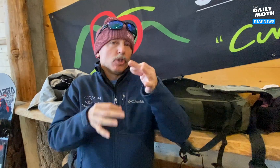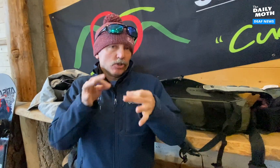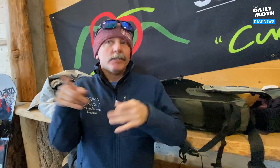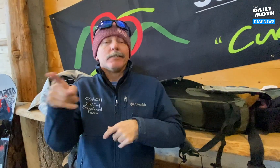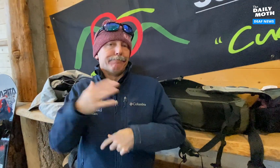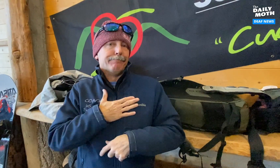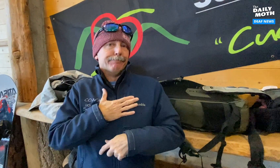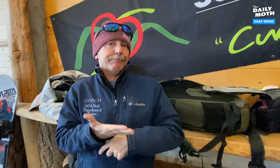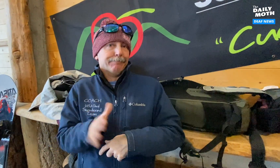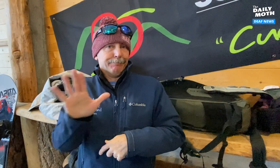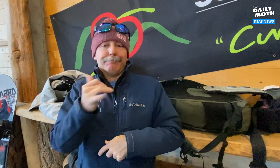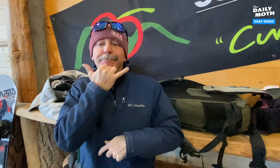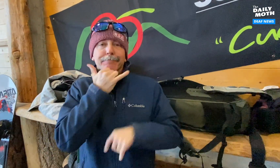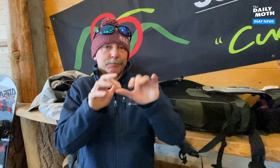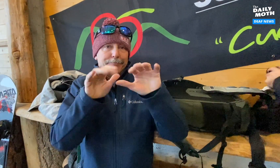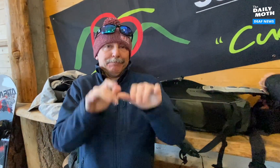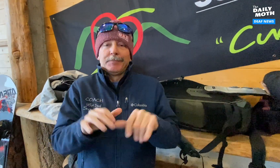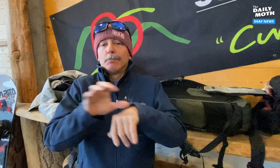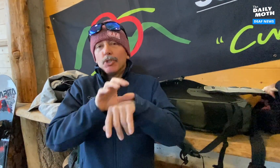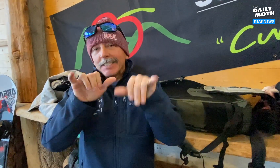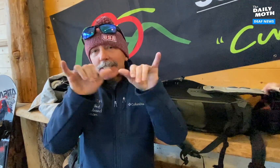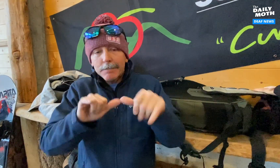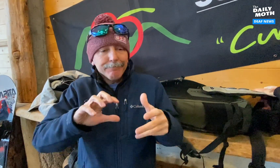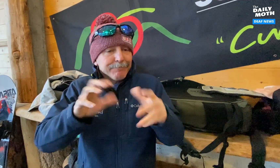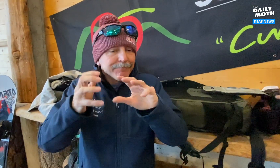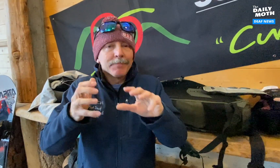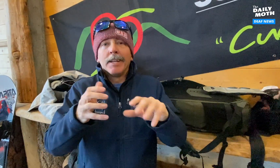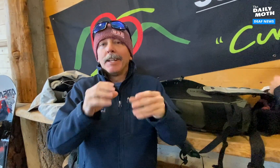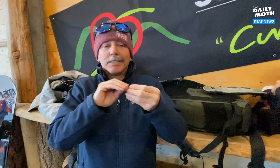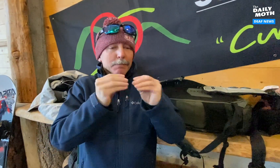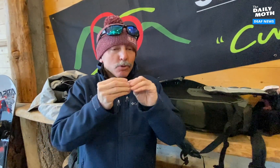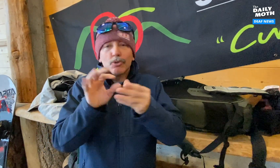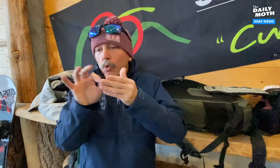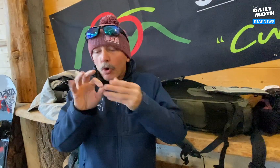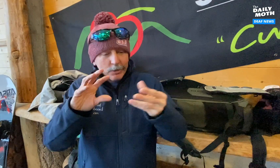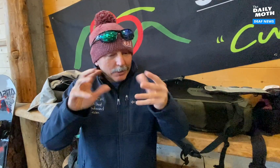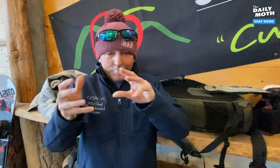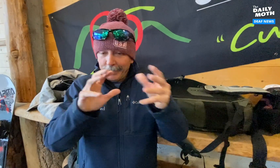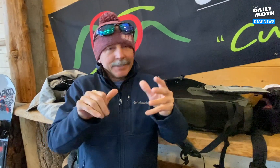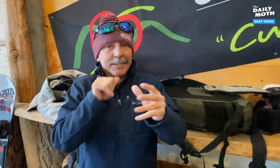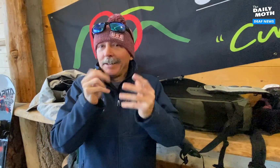The judges admitted they made a mistake with feeding data in the computer system. They mixed up the names and numbers.